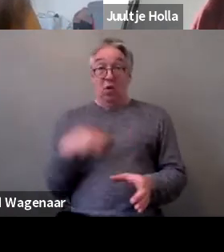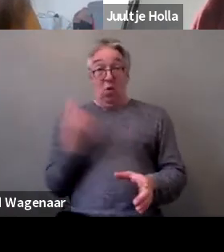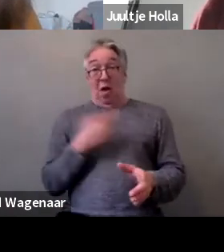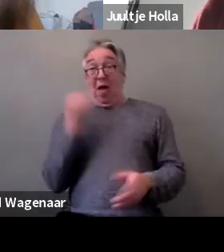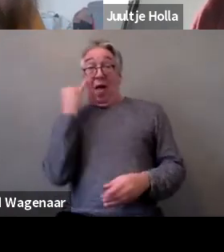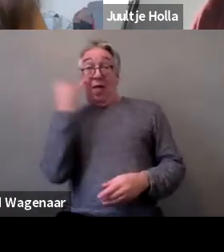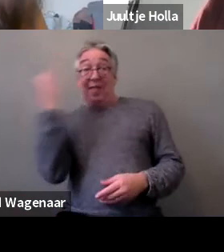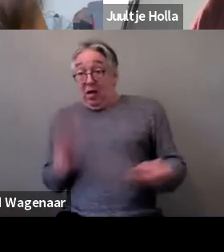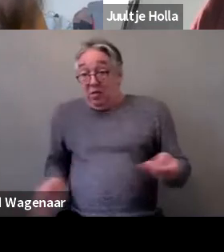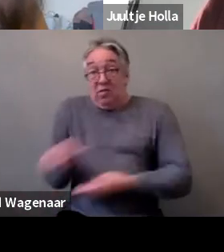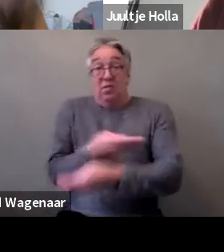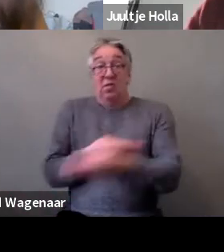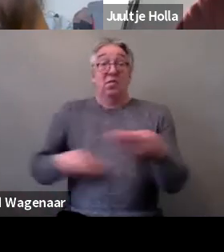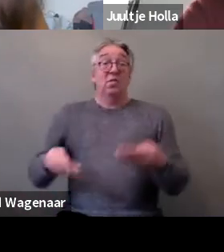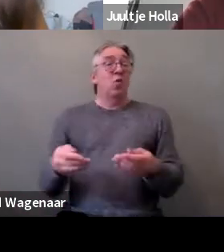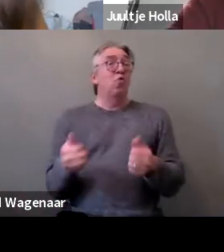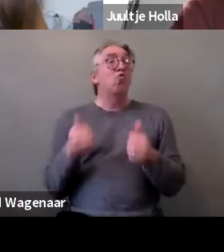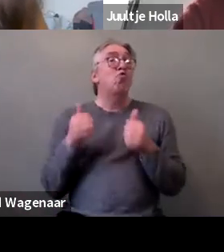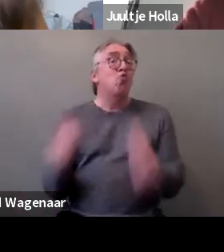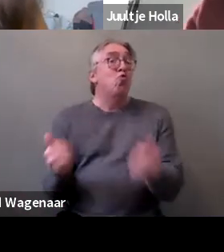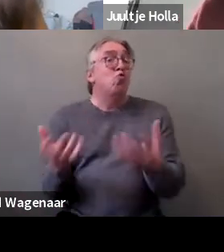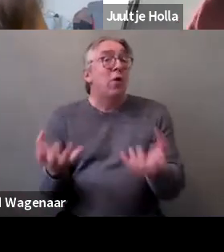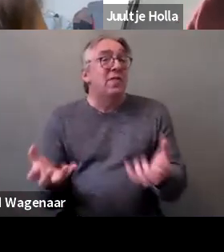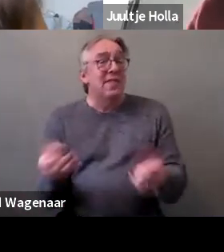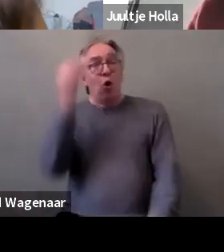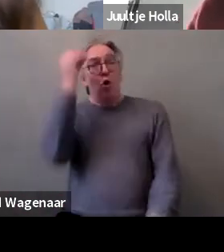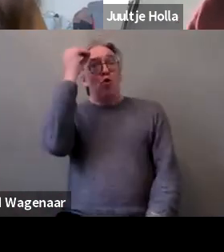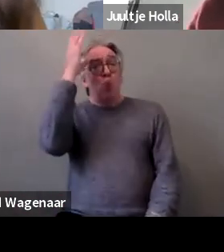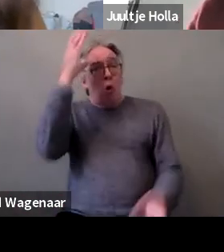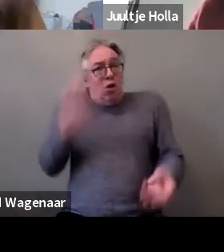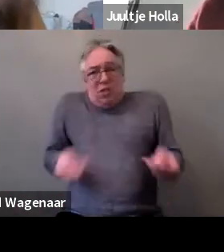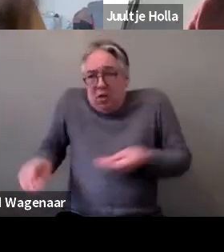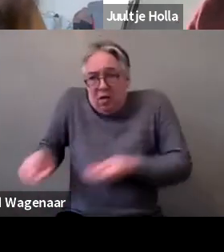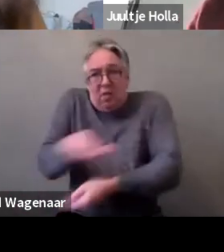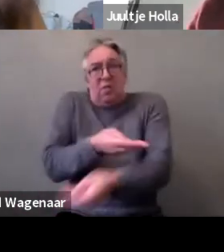exchange know how, as you said, in order to be more effective.